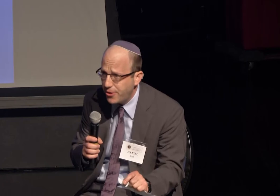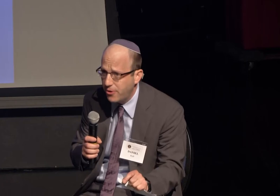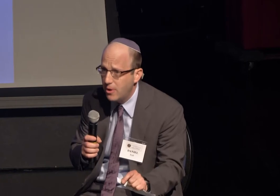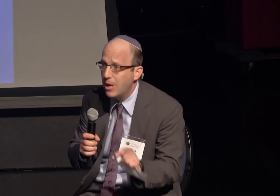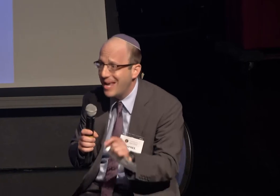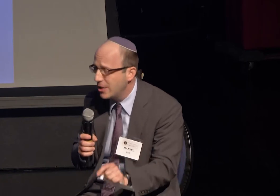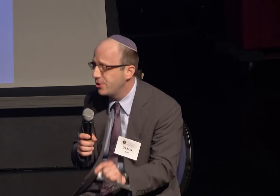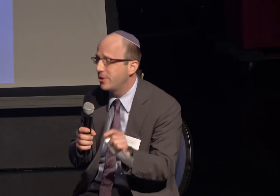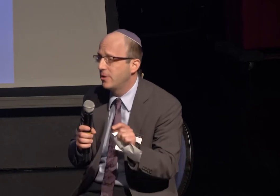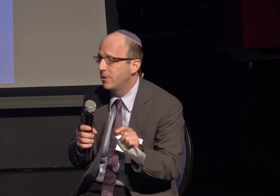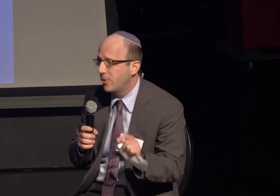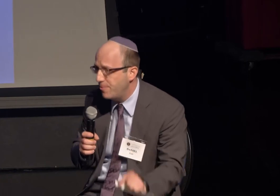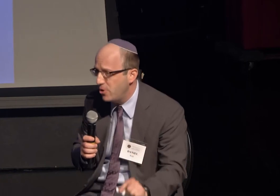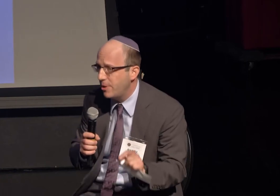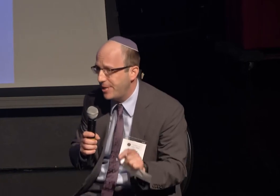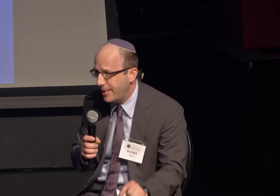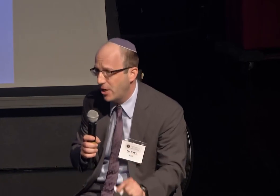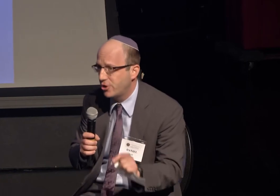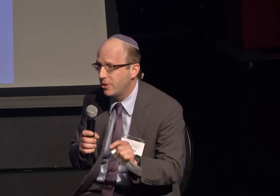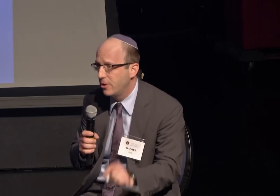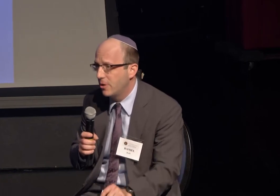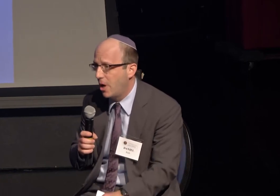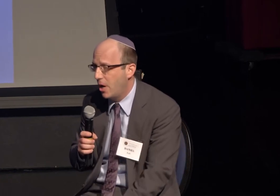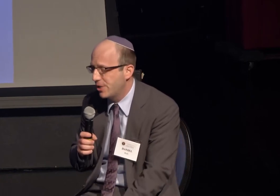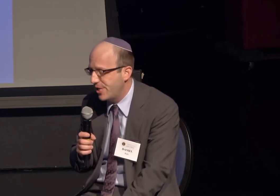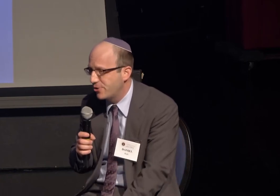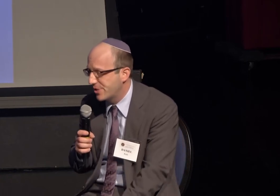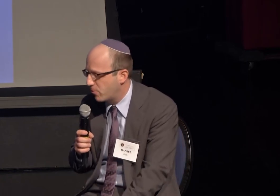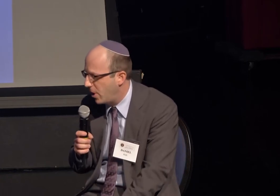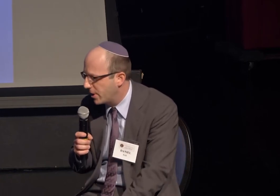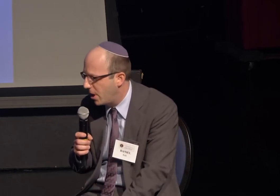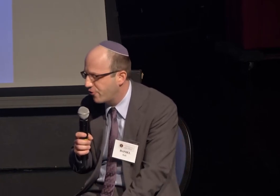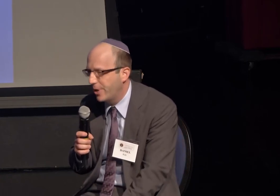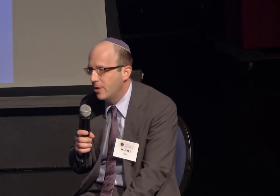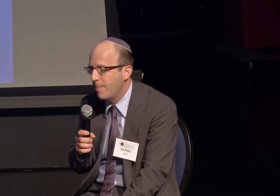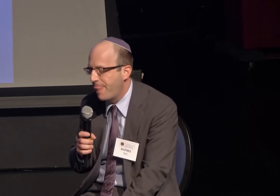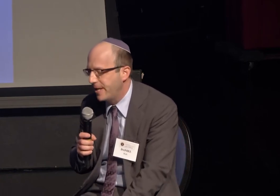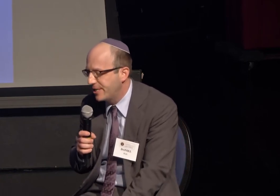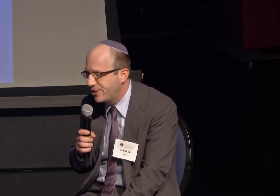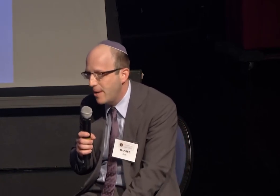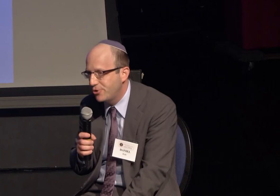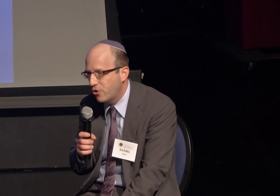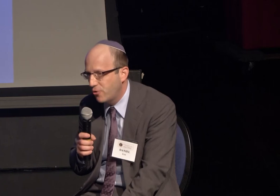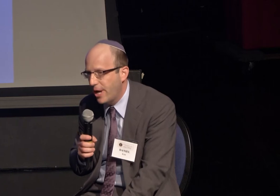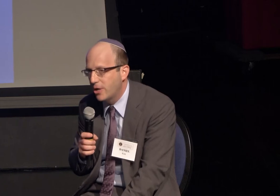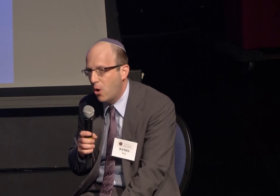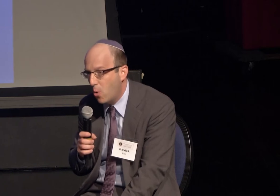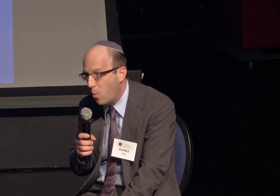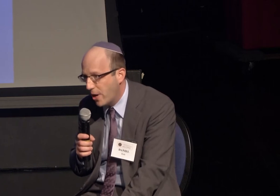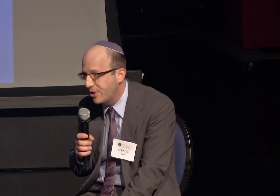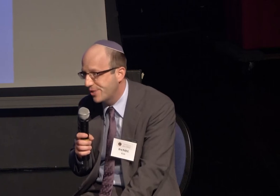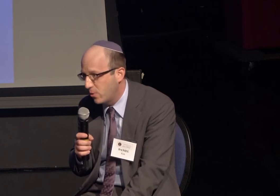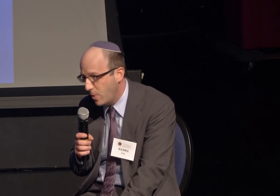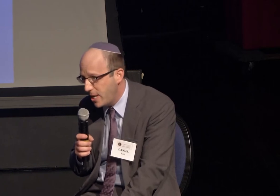and community mediation centers from around the country in an attempt to create an awareness week,